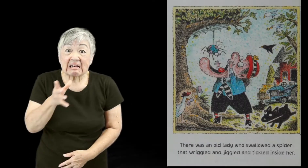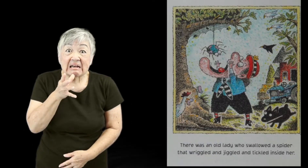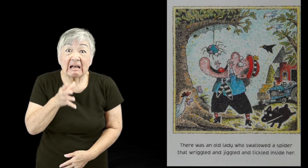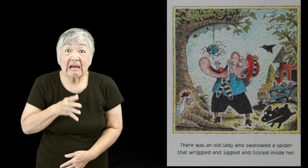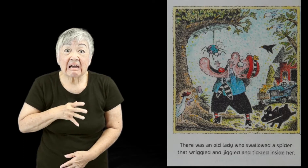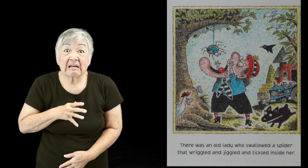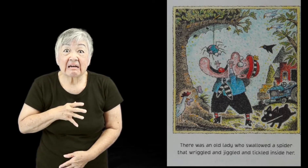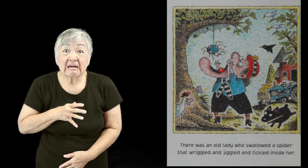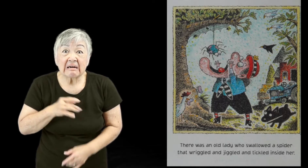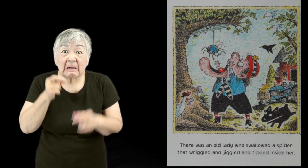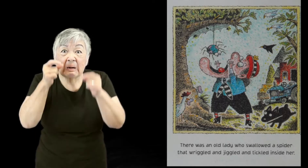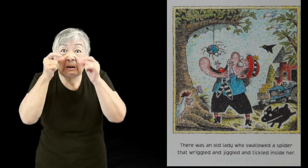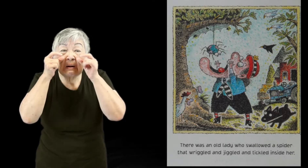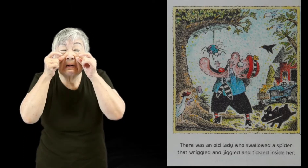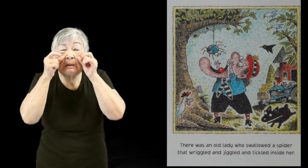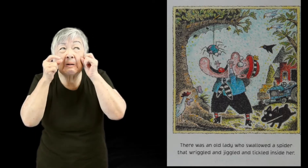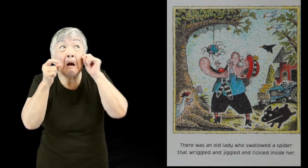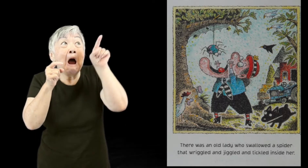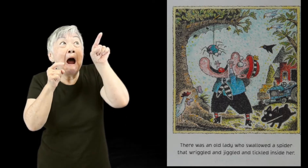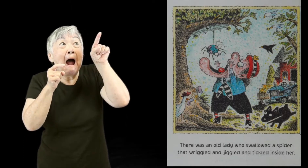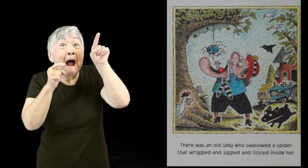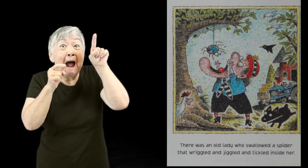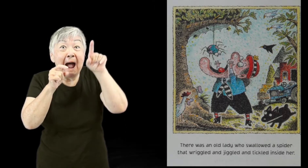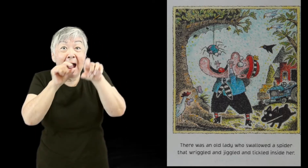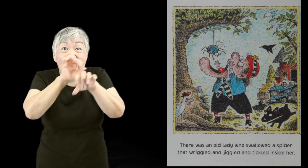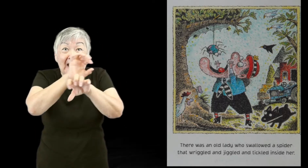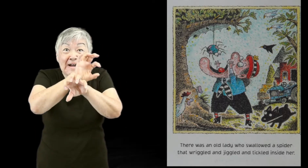There was an old lady who swallowed a spider